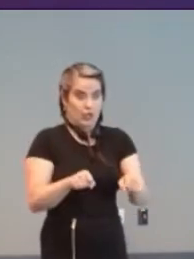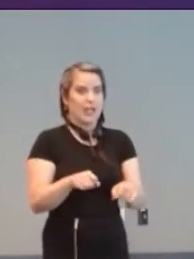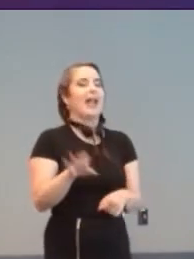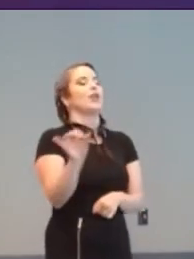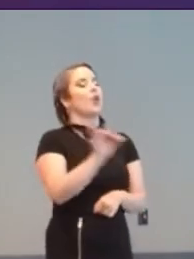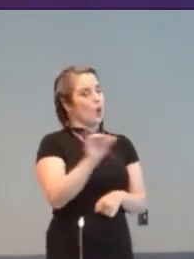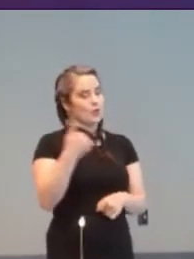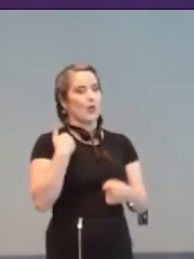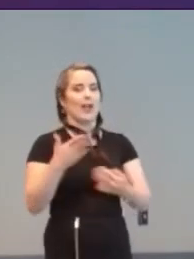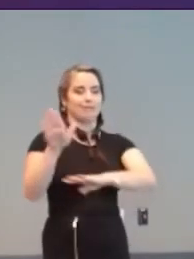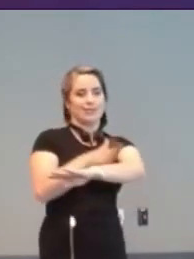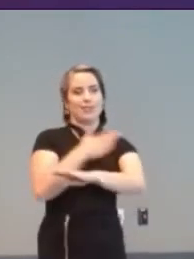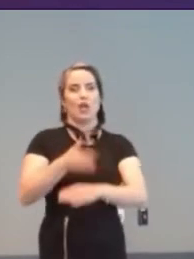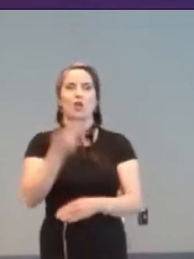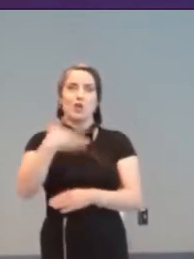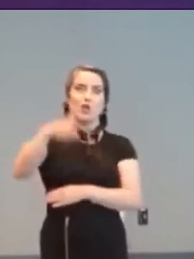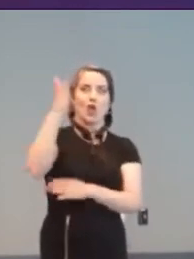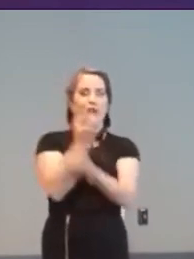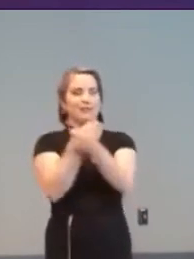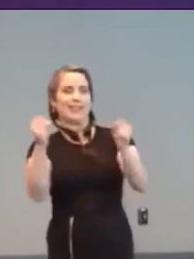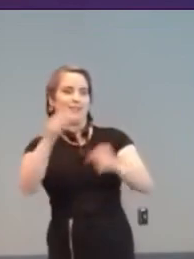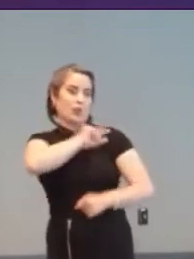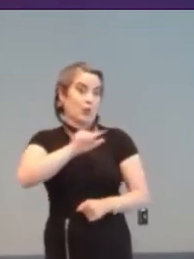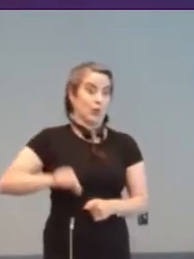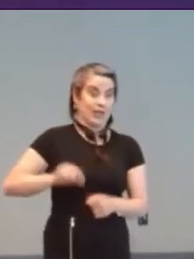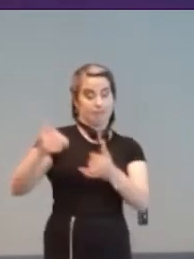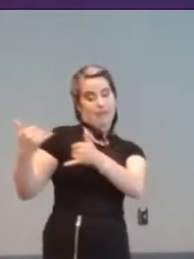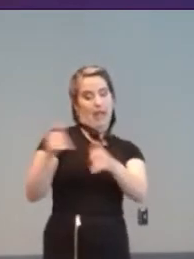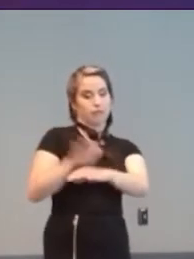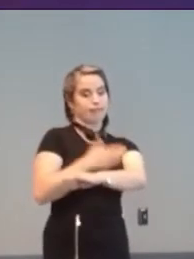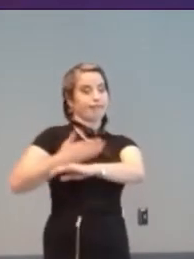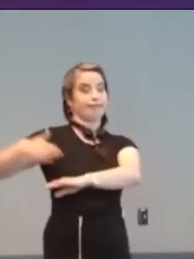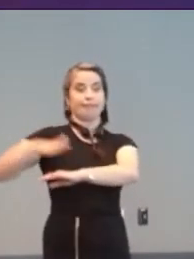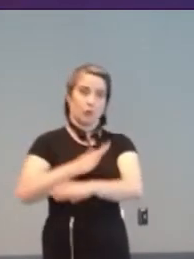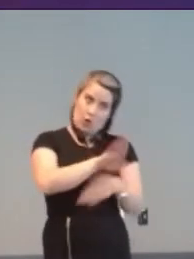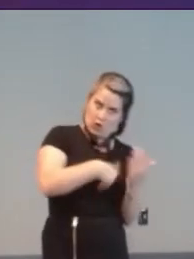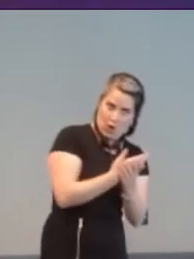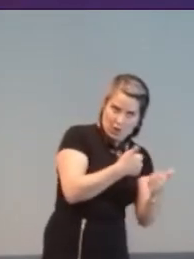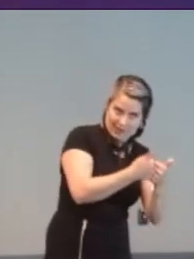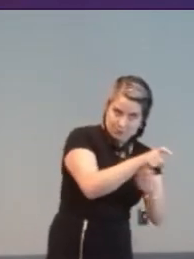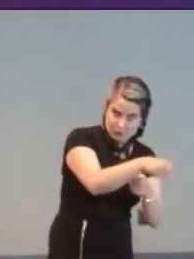Millions of Britons played a computer game in the late 1950s that runs to this day: The